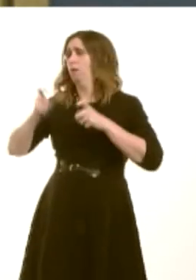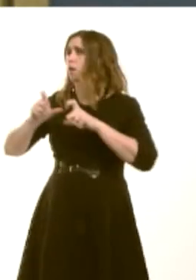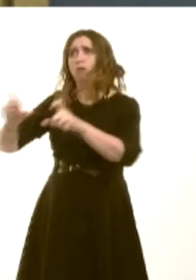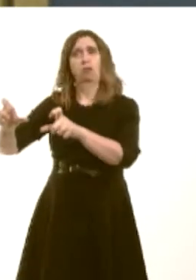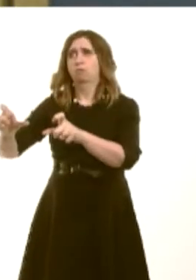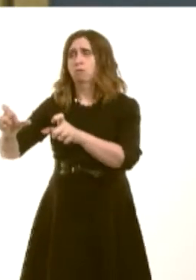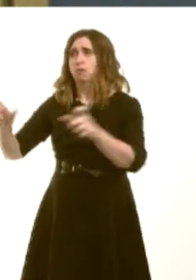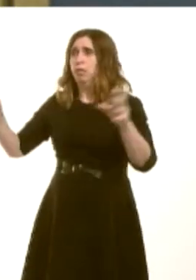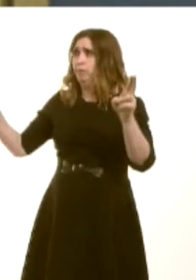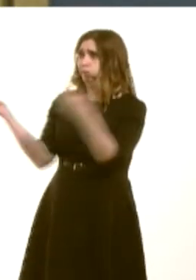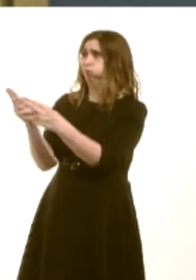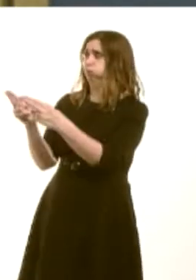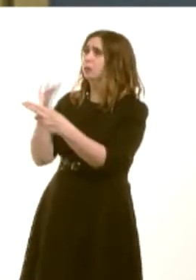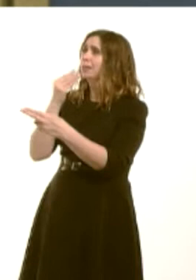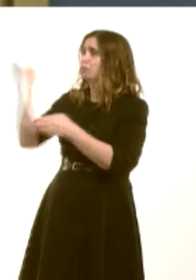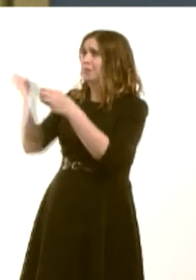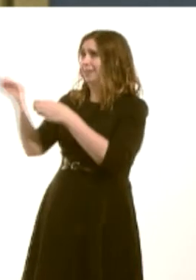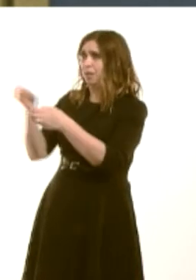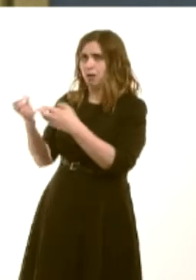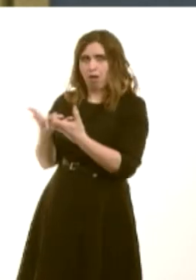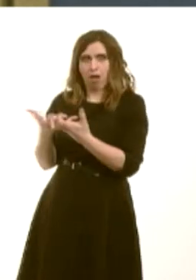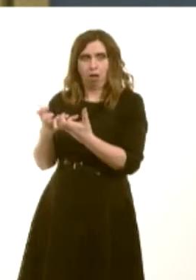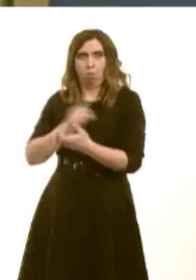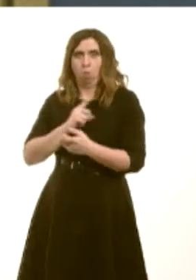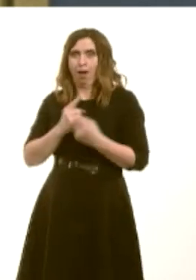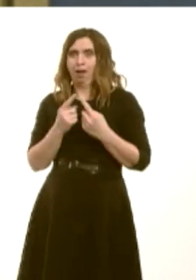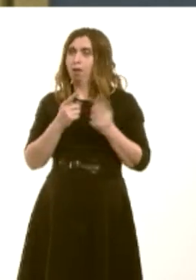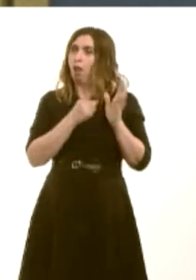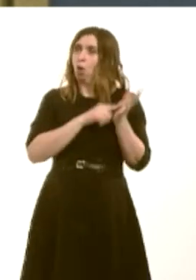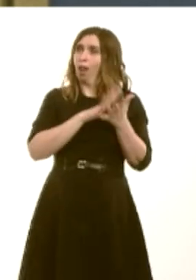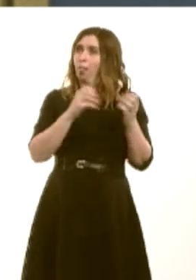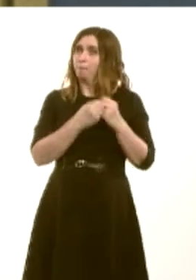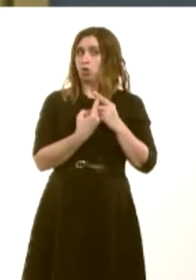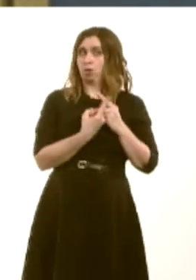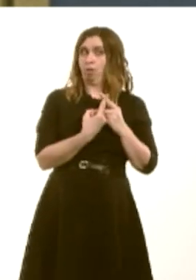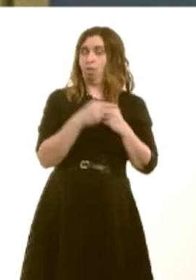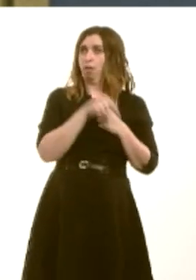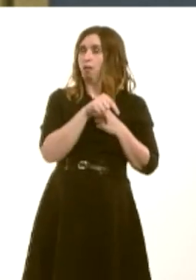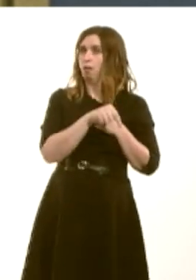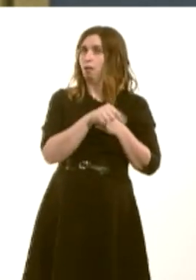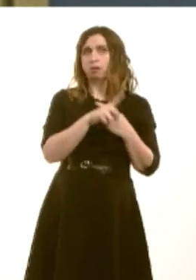How can you justify that when a neighbouring health board operates some of its services